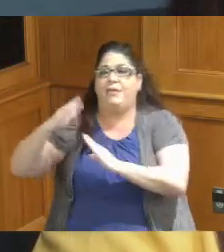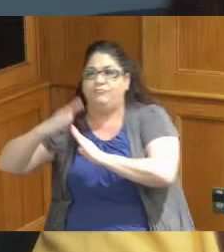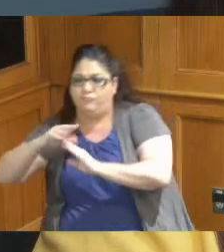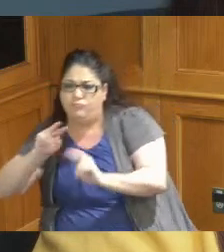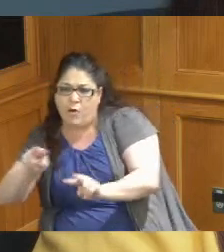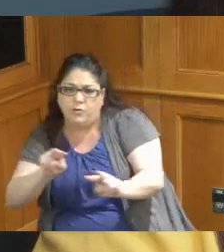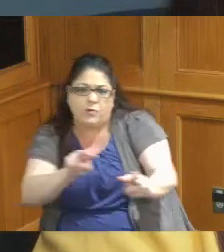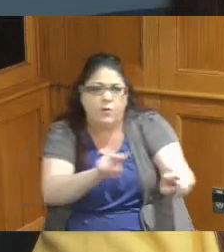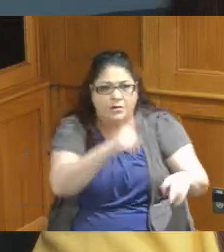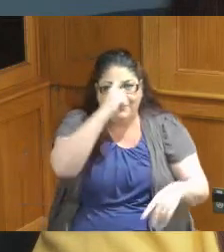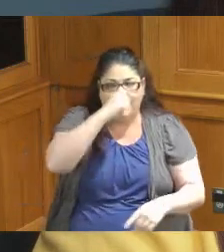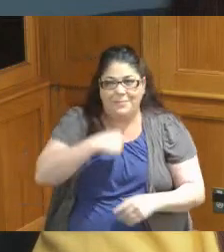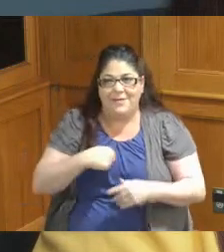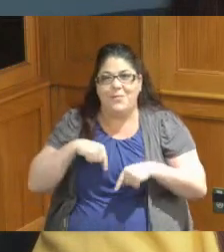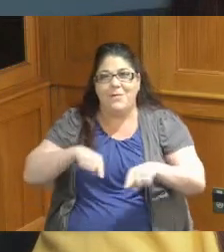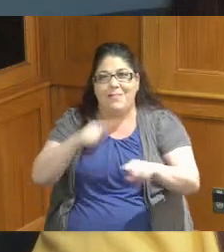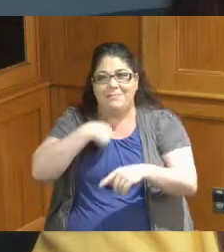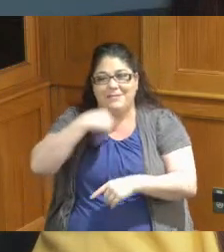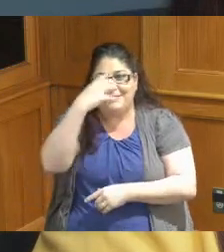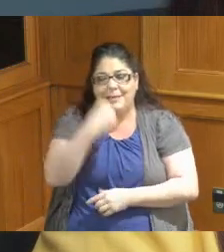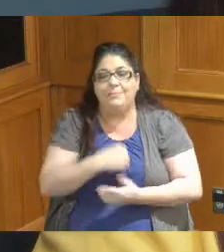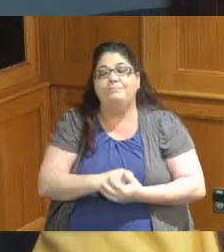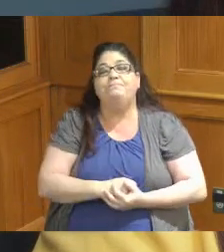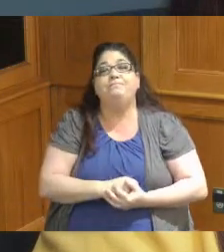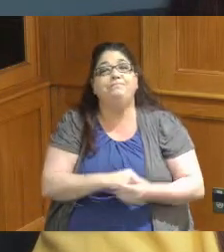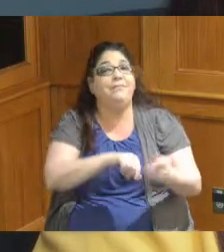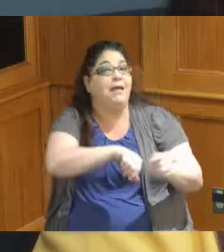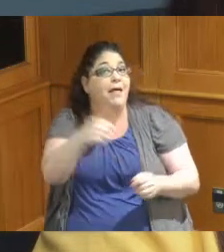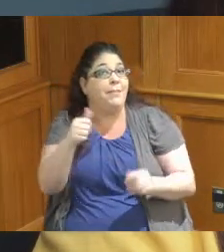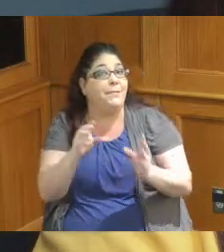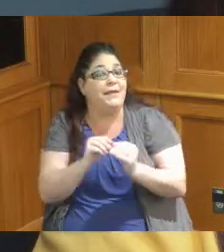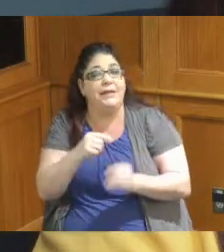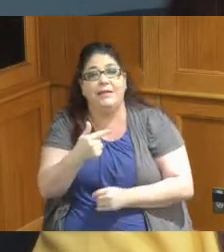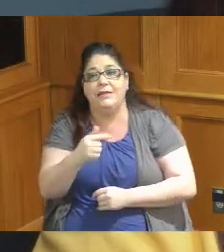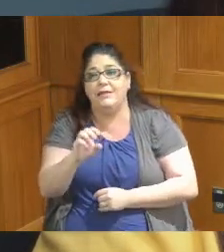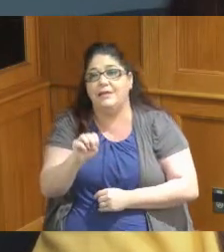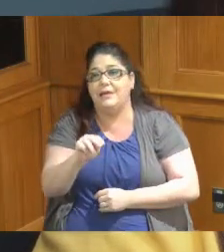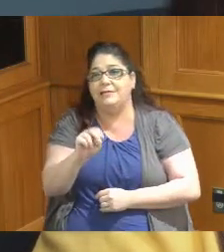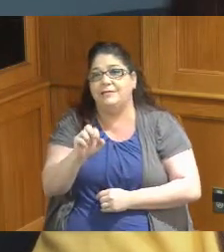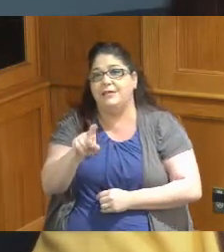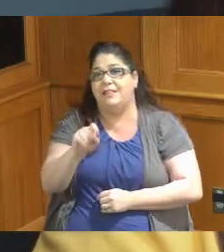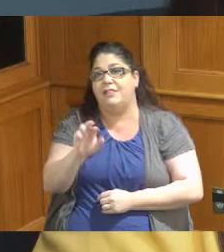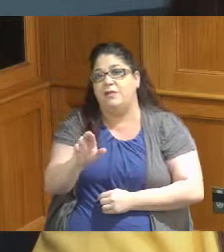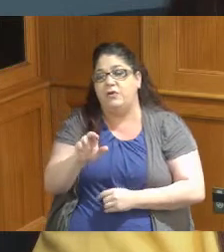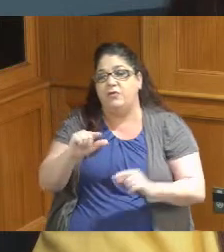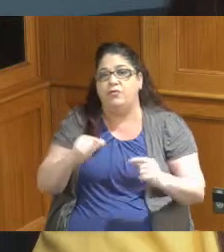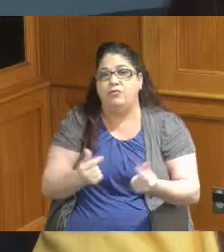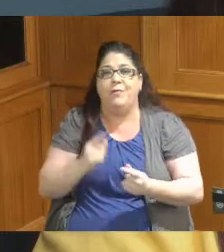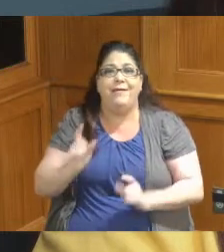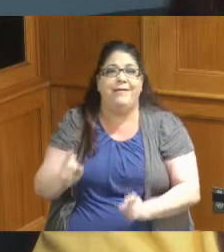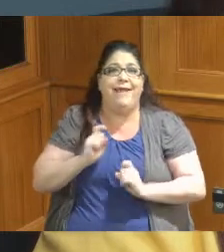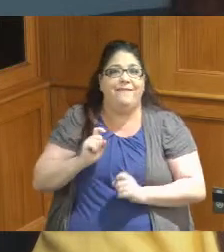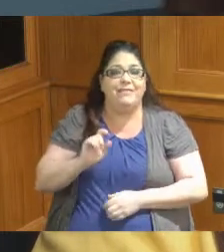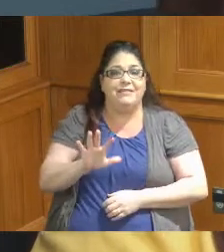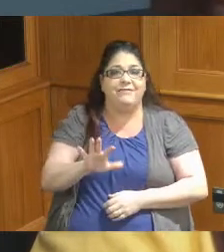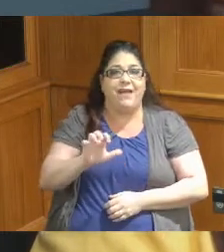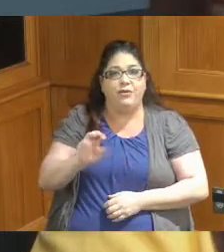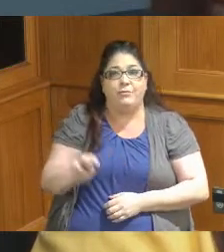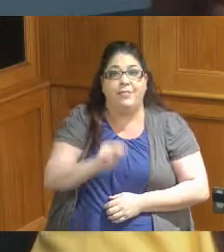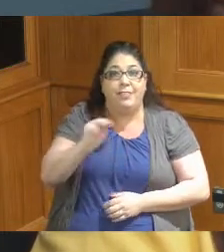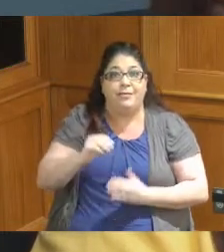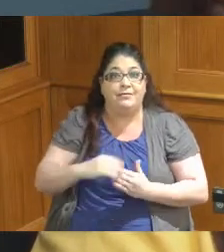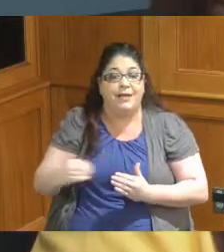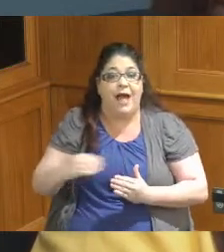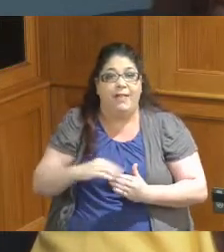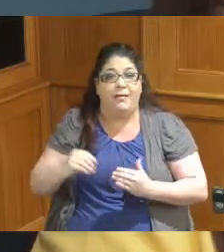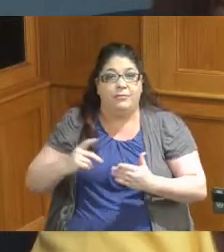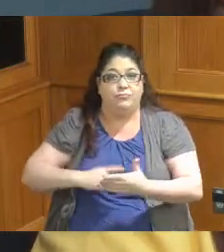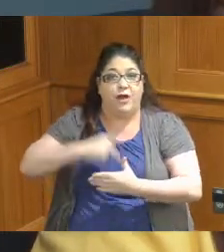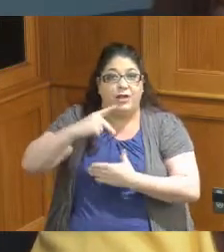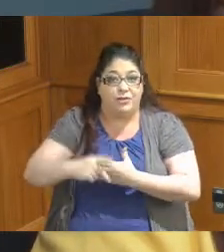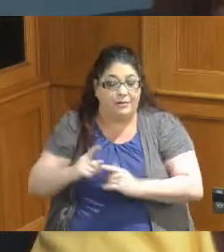and also I had a meeting with the Gensler Group who gave us this 500 million dollar project for